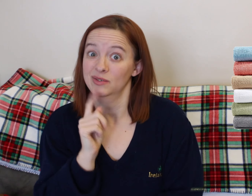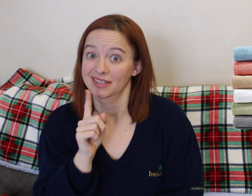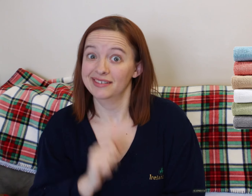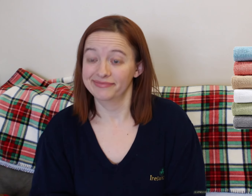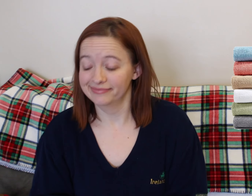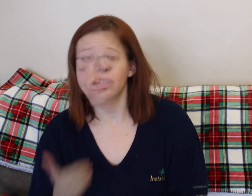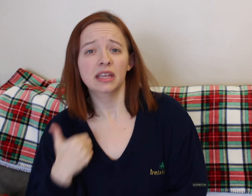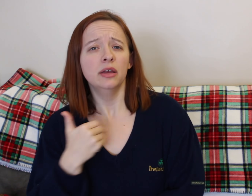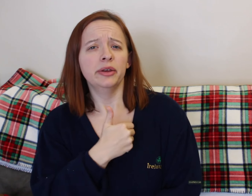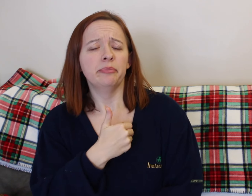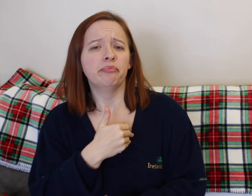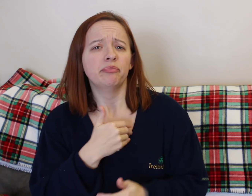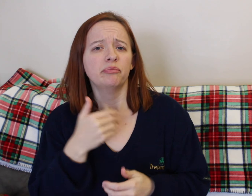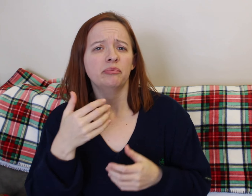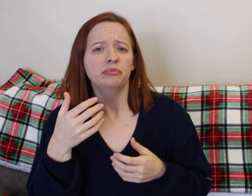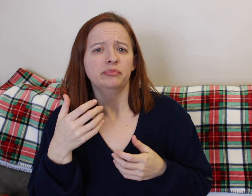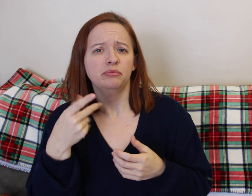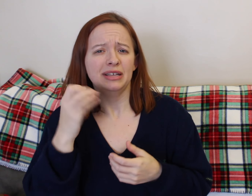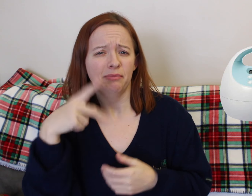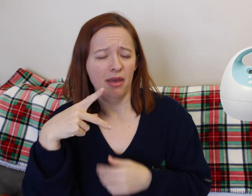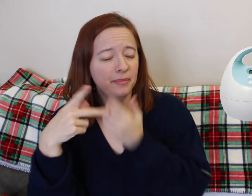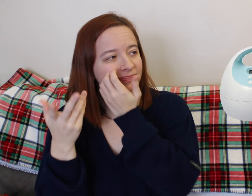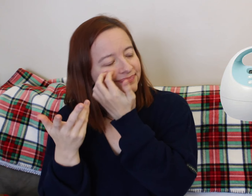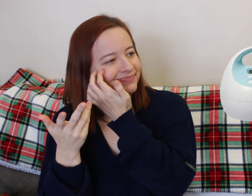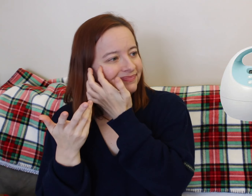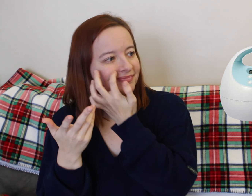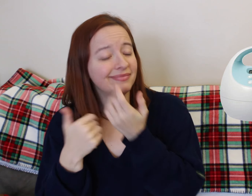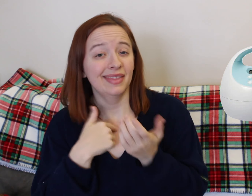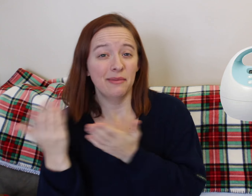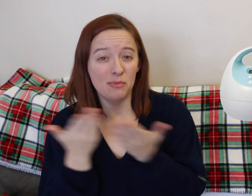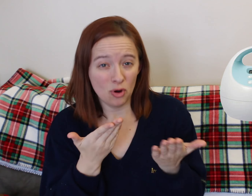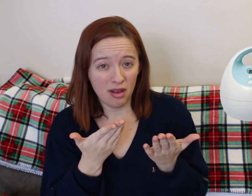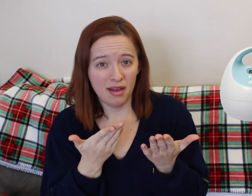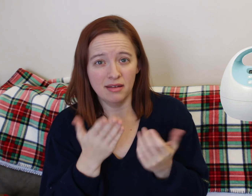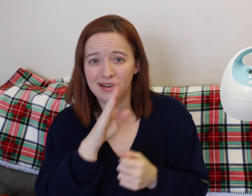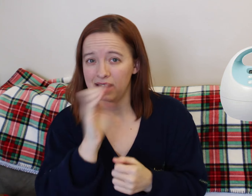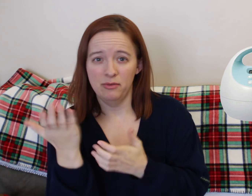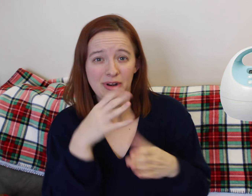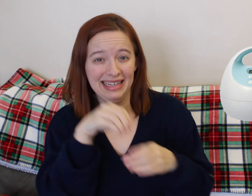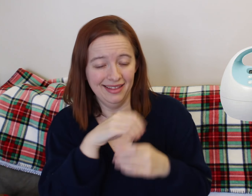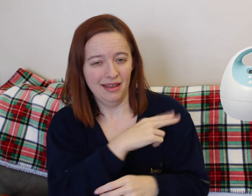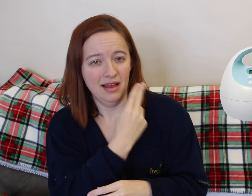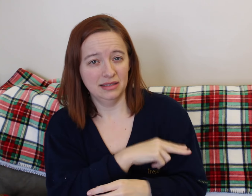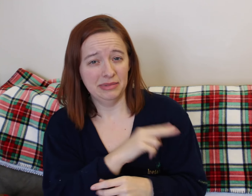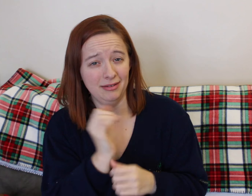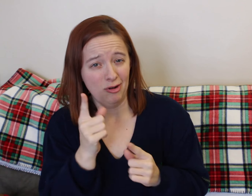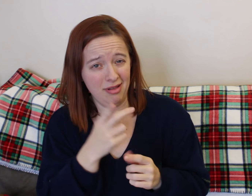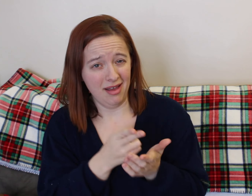Another thing we brought was my own towel. I would definitely recommend bringing your own towel. If you can, a really big towel you can wrap around.